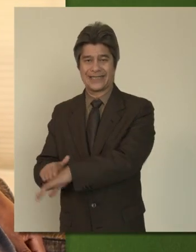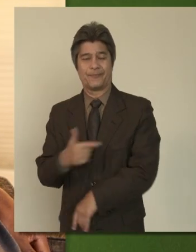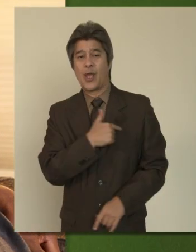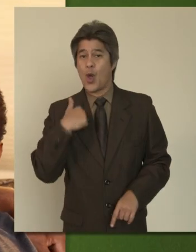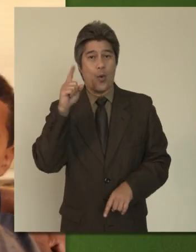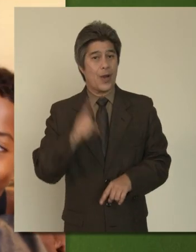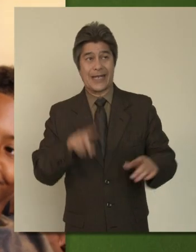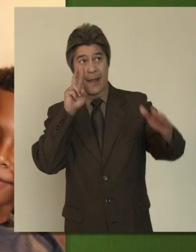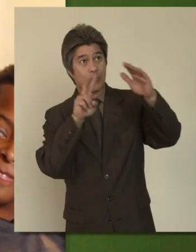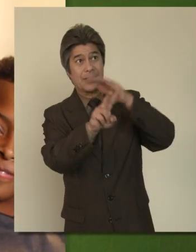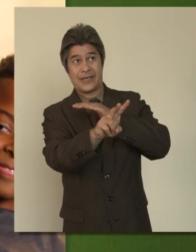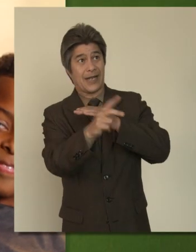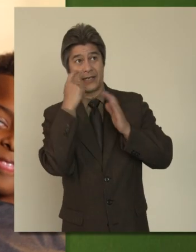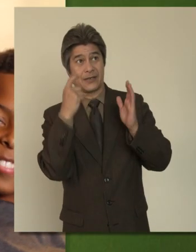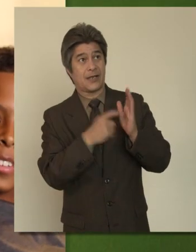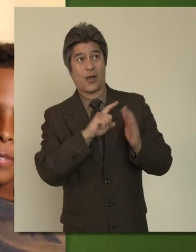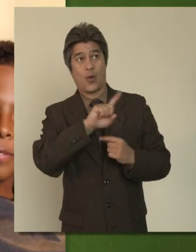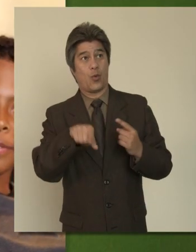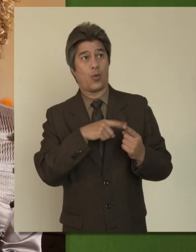We can’t predict where or when the next disaster will happen.